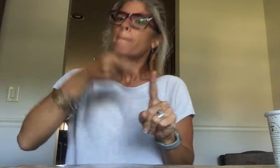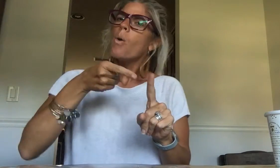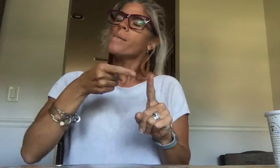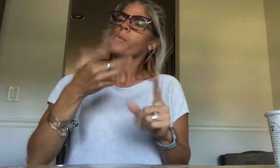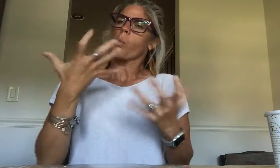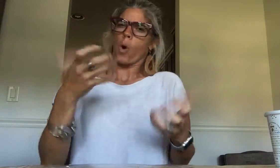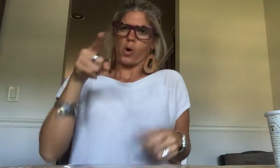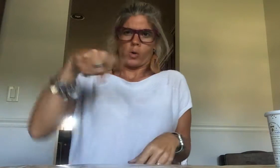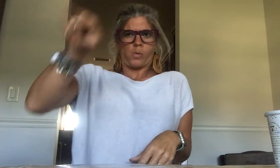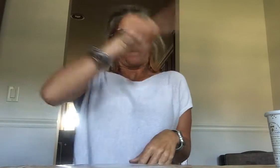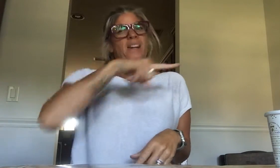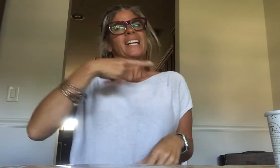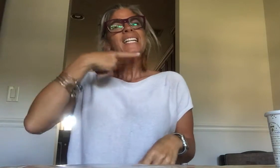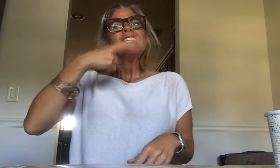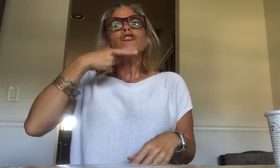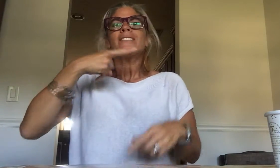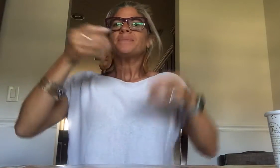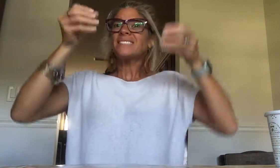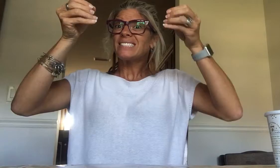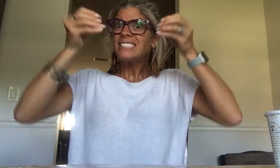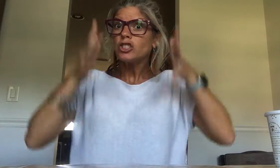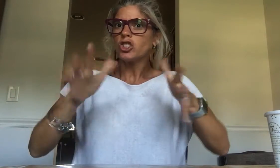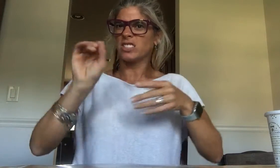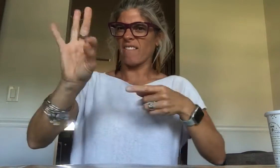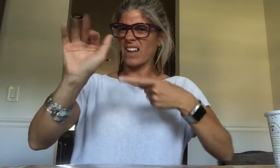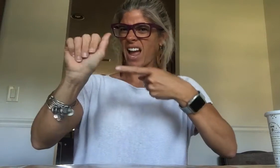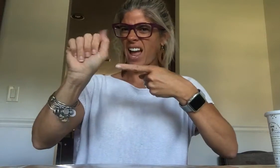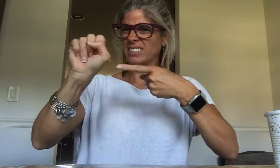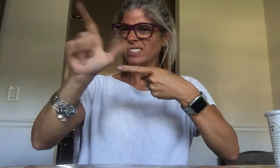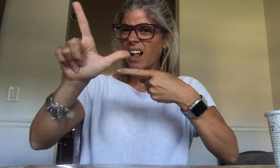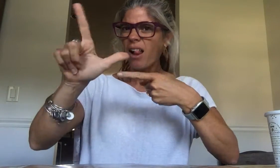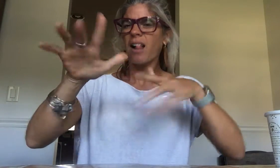The point for me is that you Hearing teachers of ASL